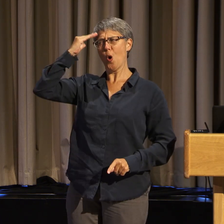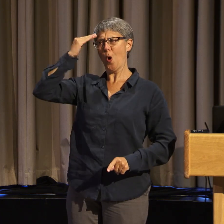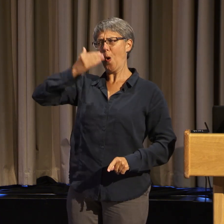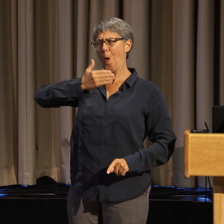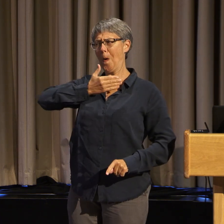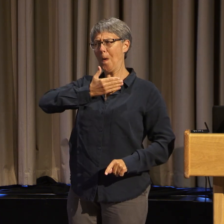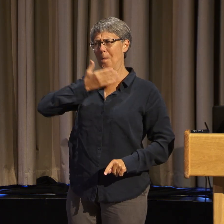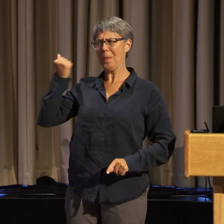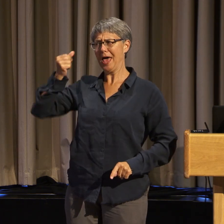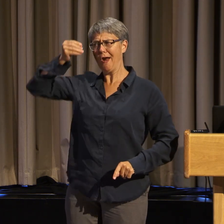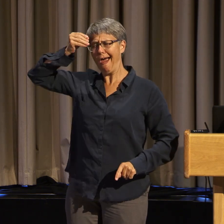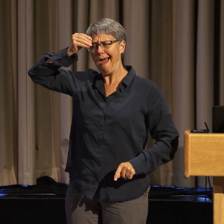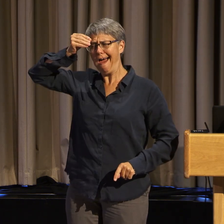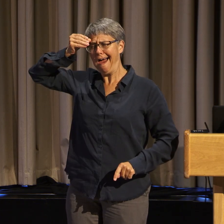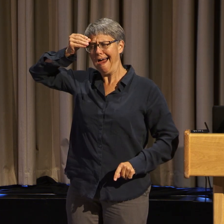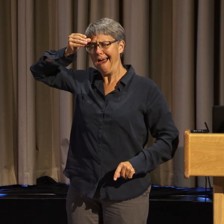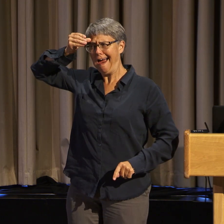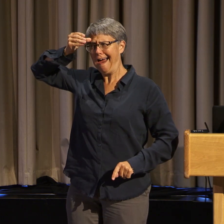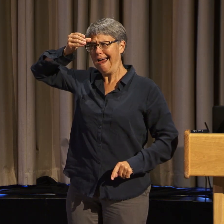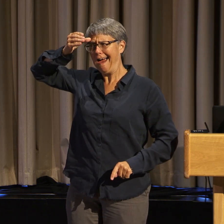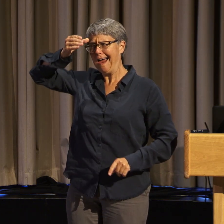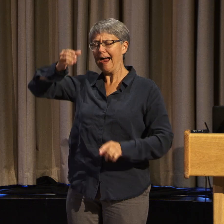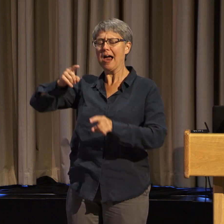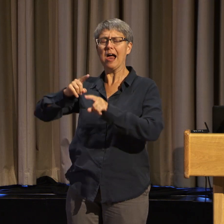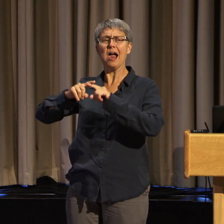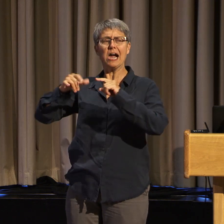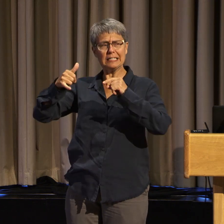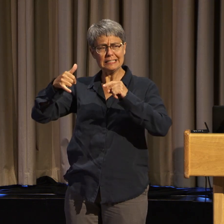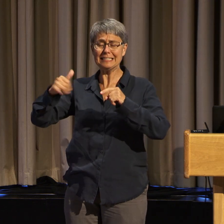You know, after a while the women started leading,